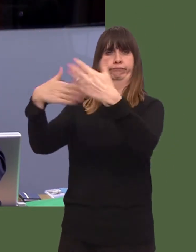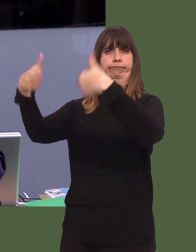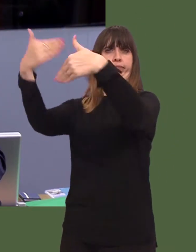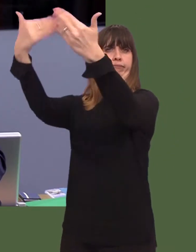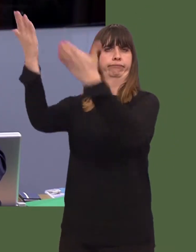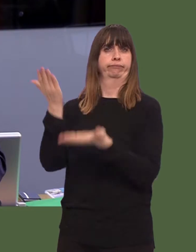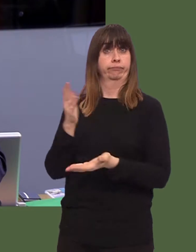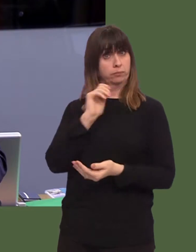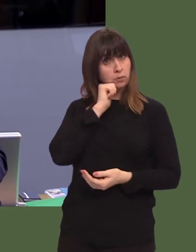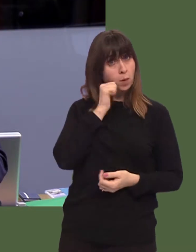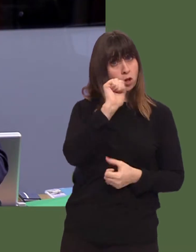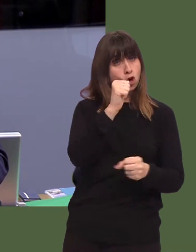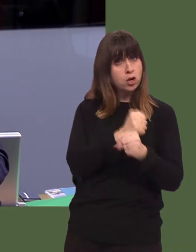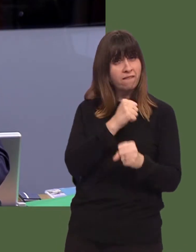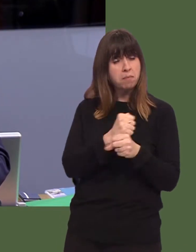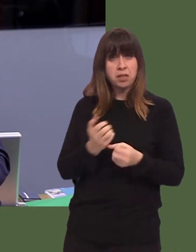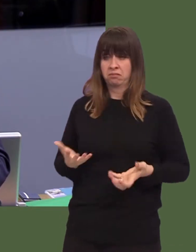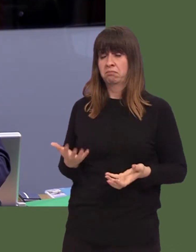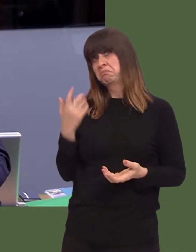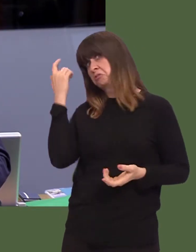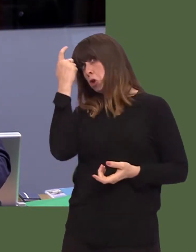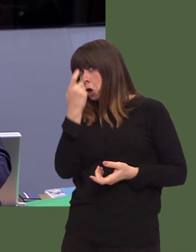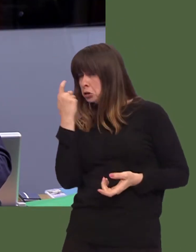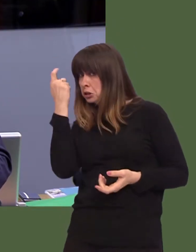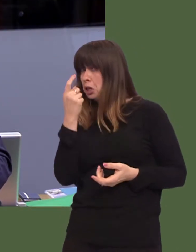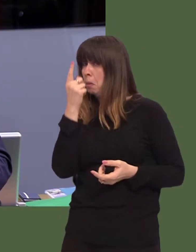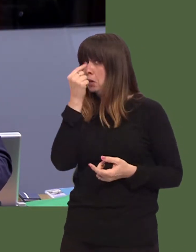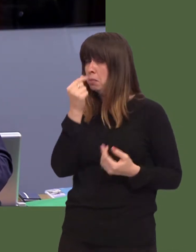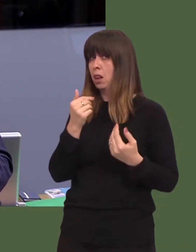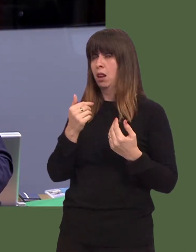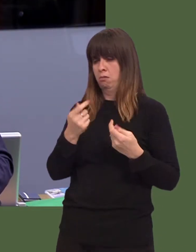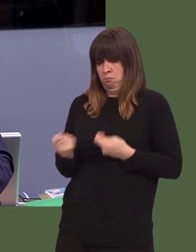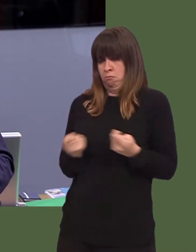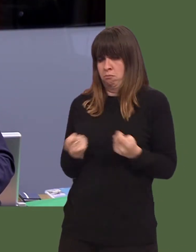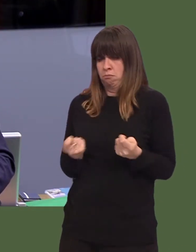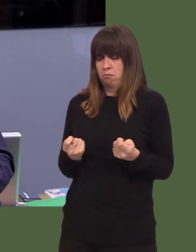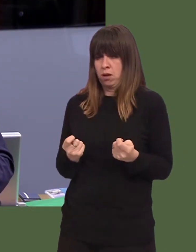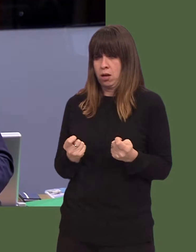Will your Government actively consider devolving responsibilities out of Cathays Park, or will